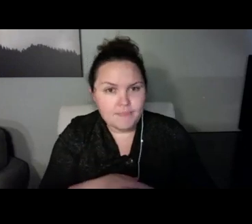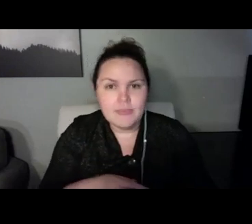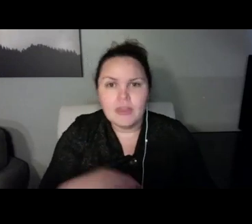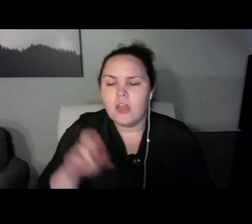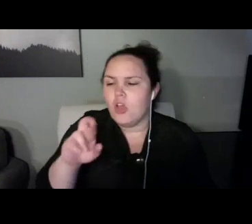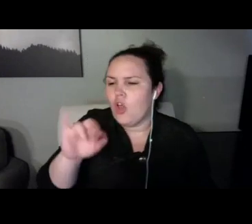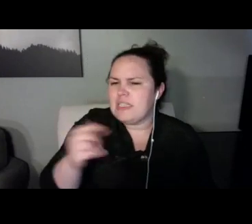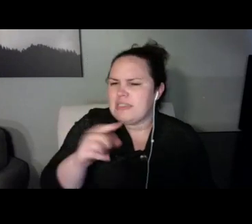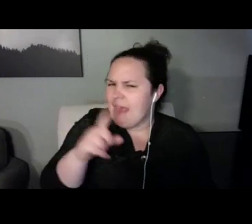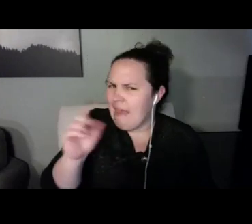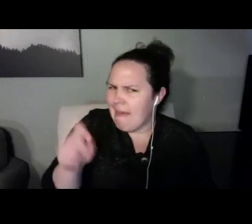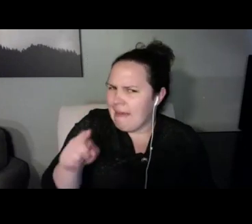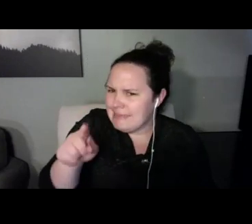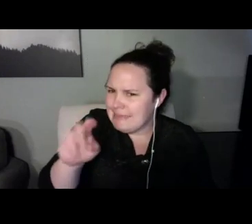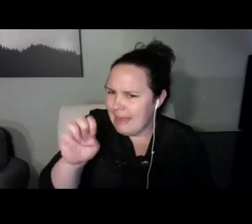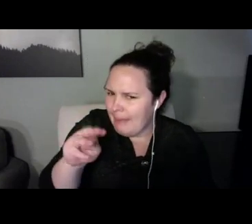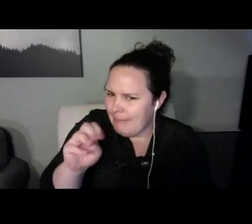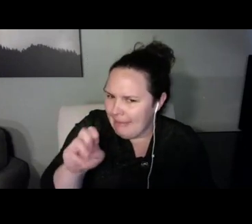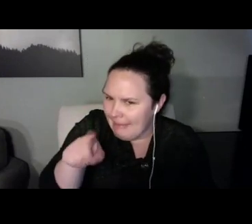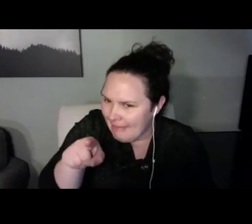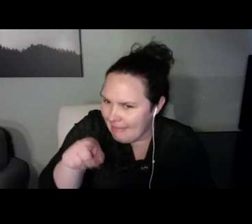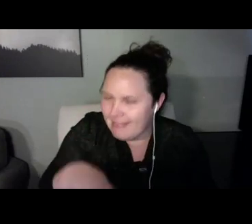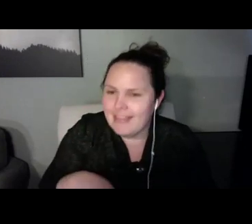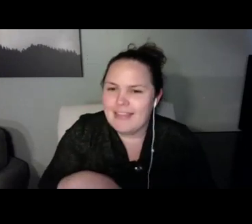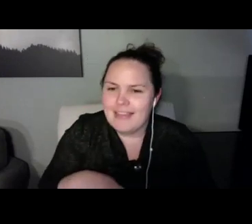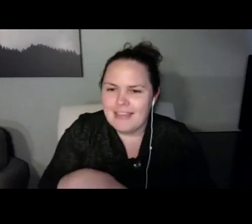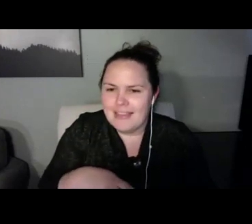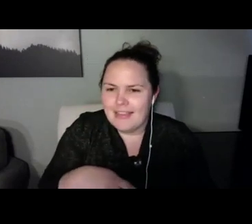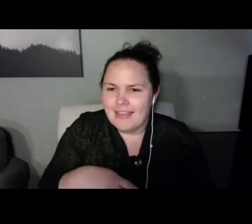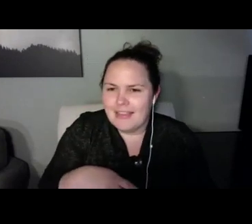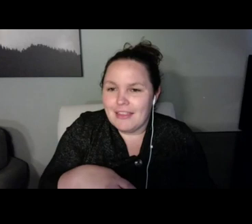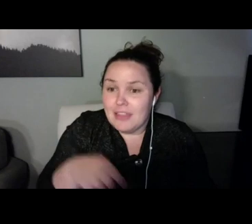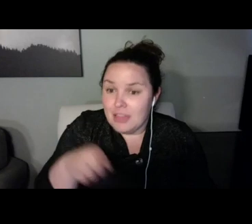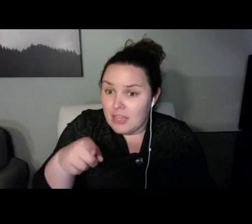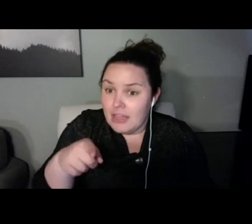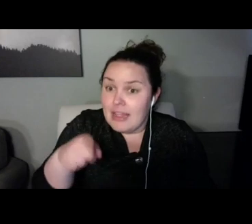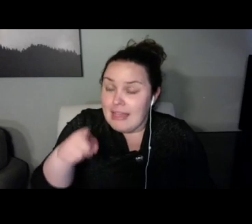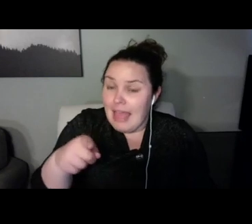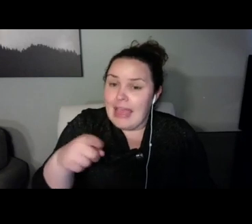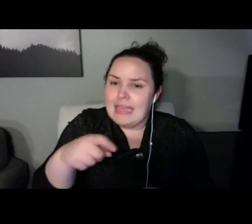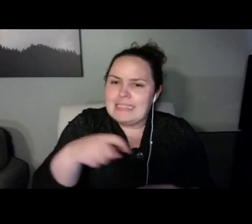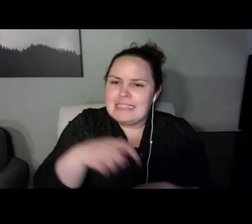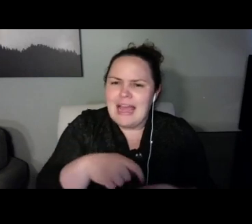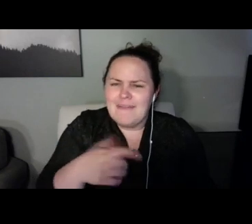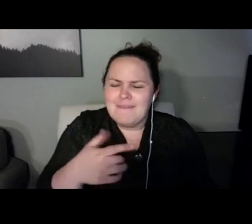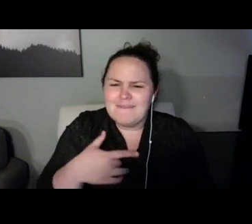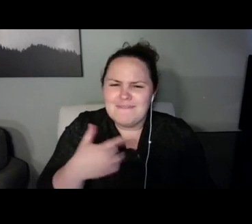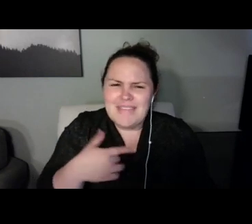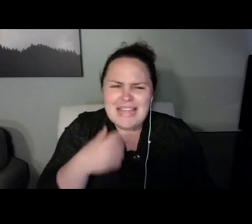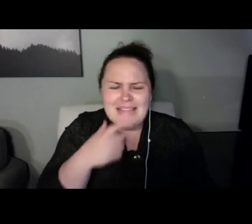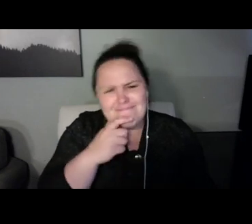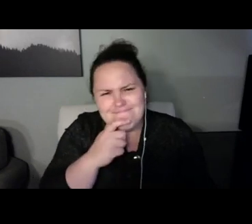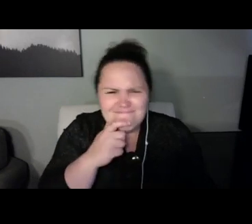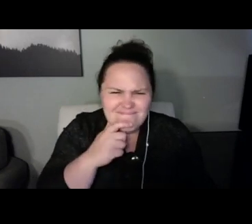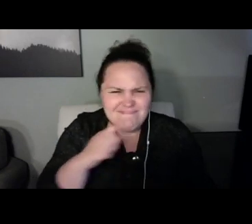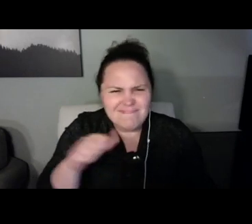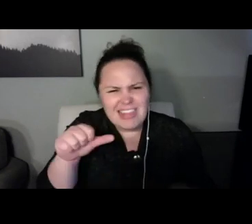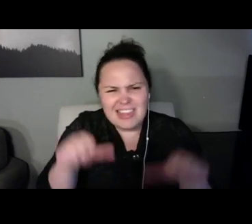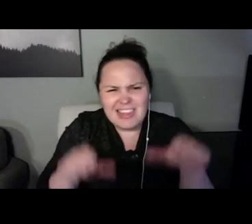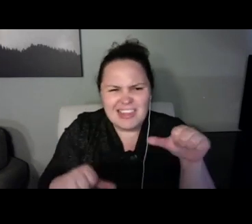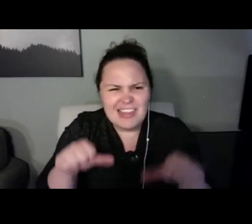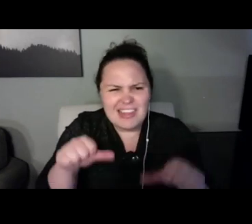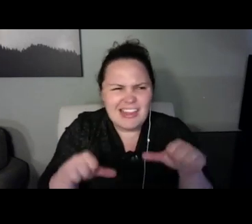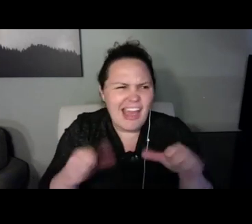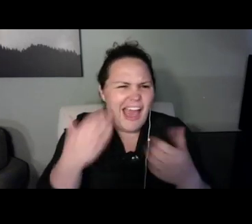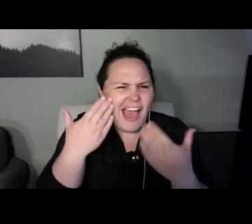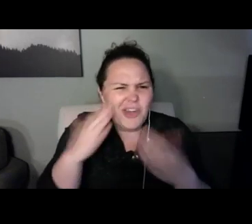Ashley said she's the most confident person I have seen in a long time.